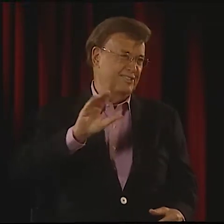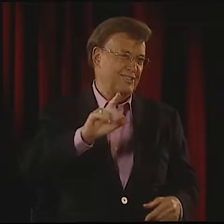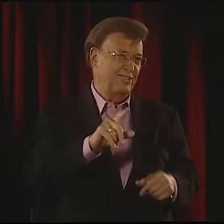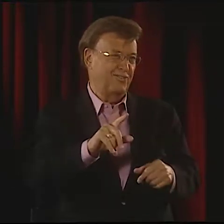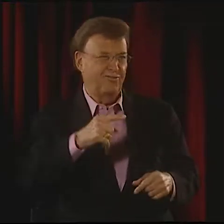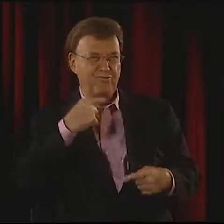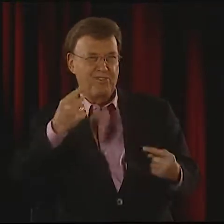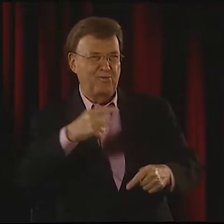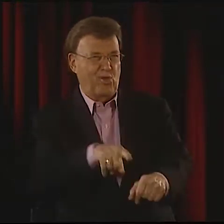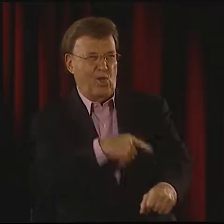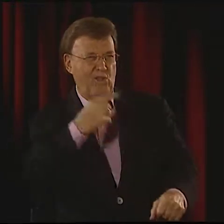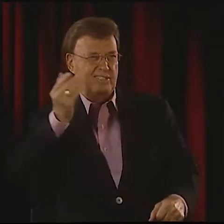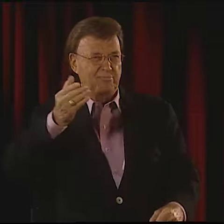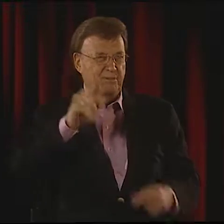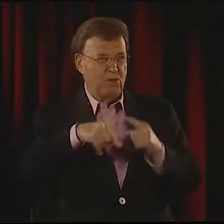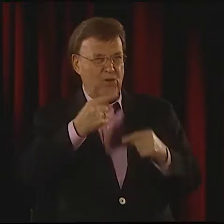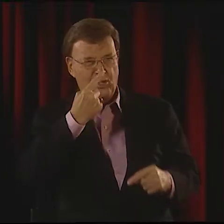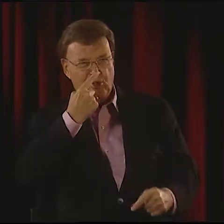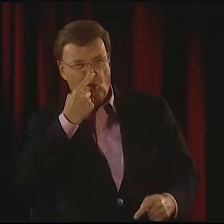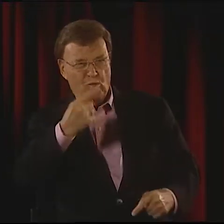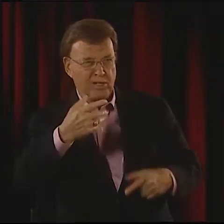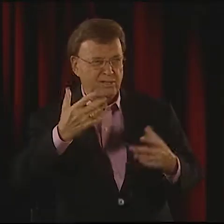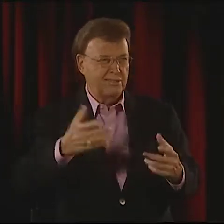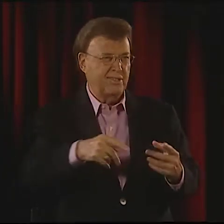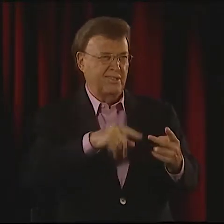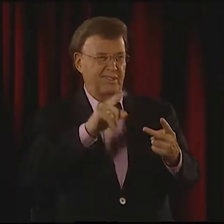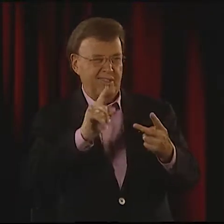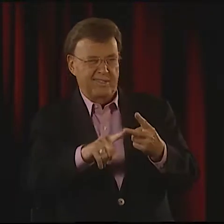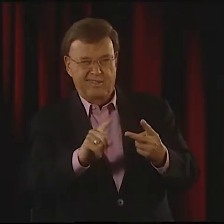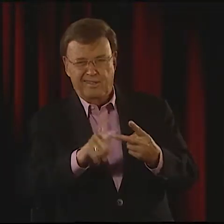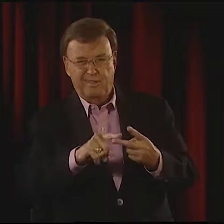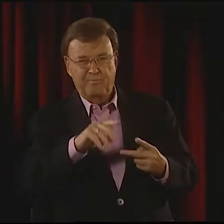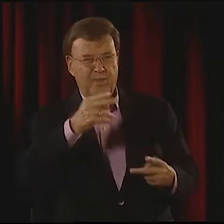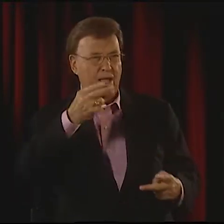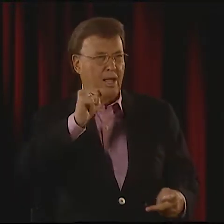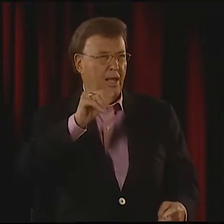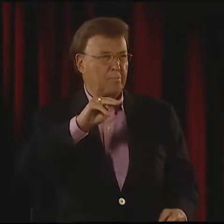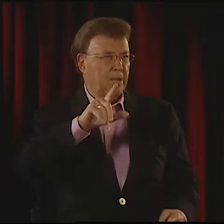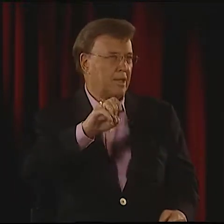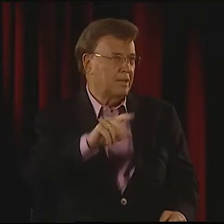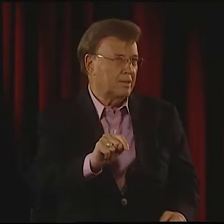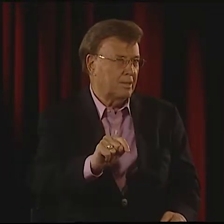HIS FAMOUS, LONG SPEECH ABOUT HIS NOSE-- OR HAMLET.